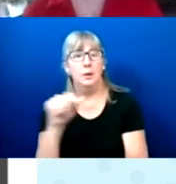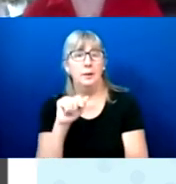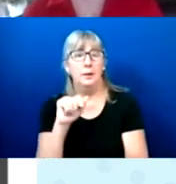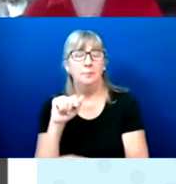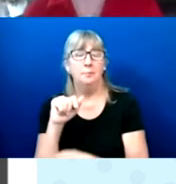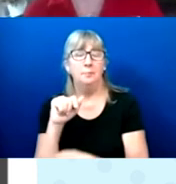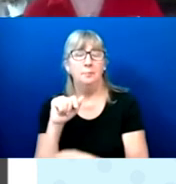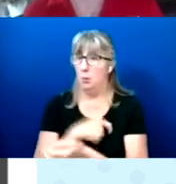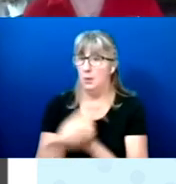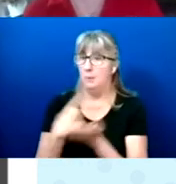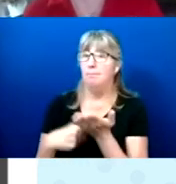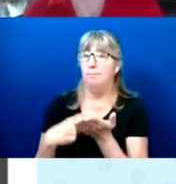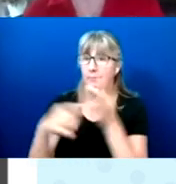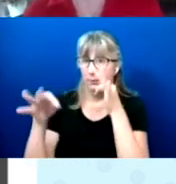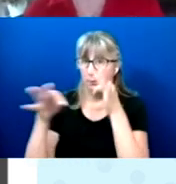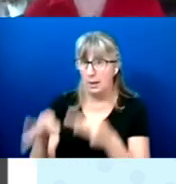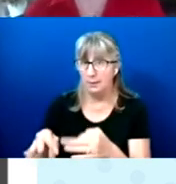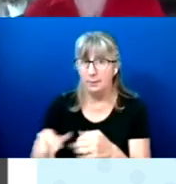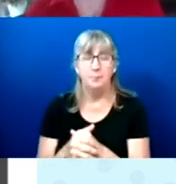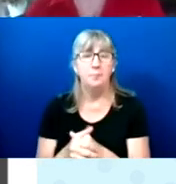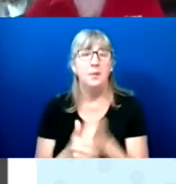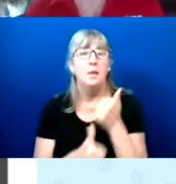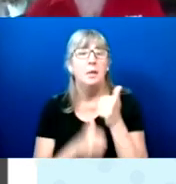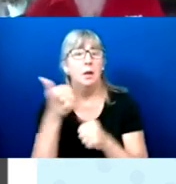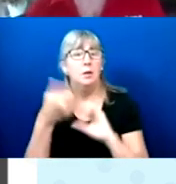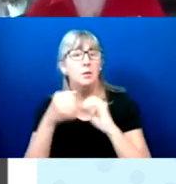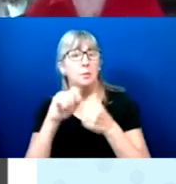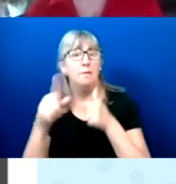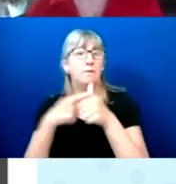And if the largest number of first time voters are African-Americans.